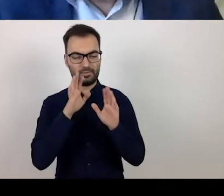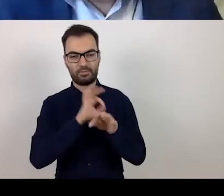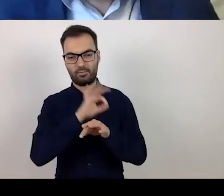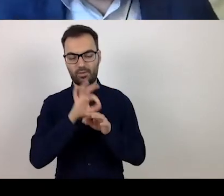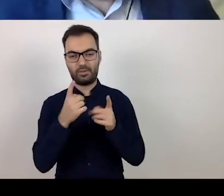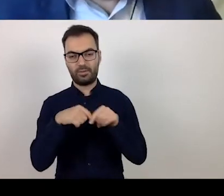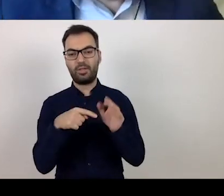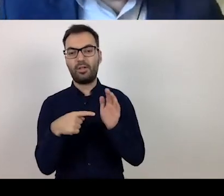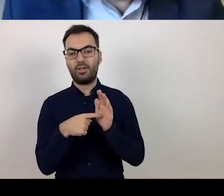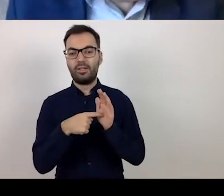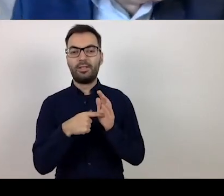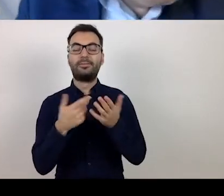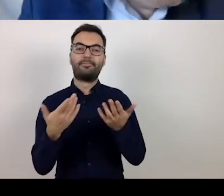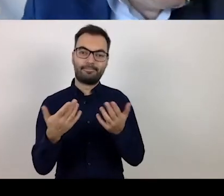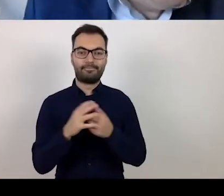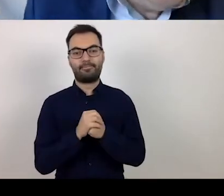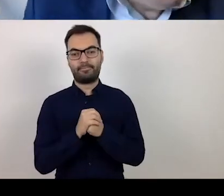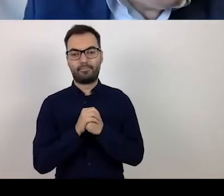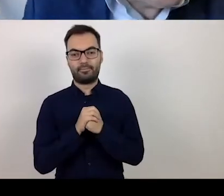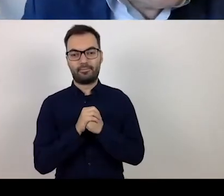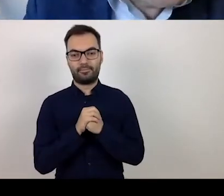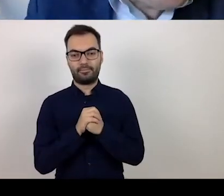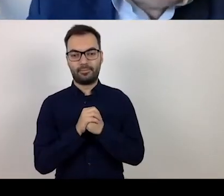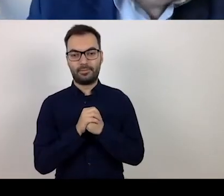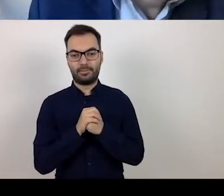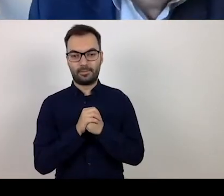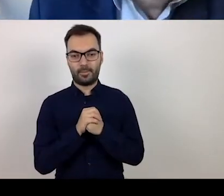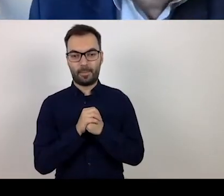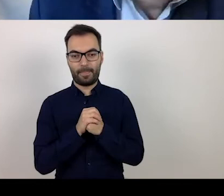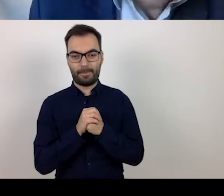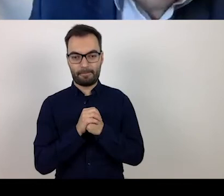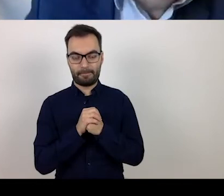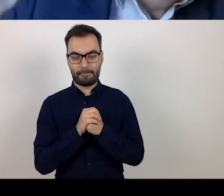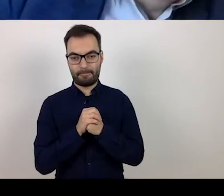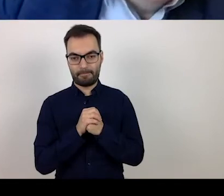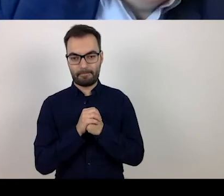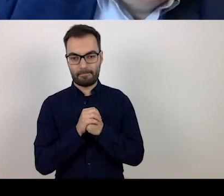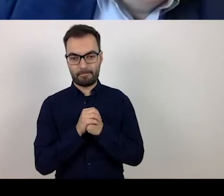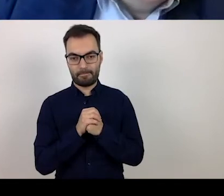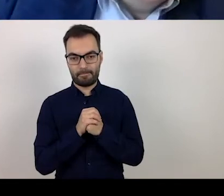one of their features is that a project that is submitted